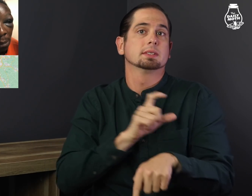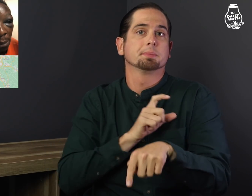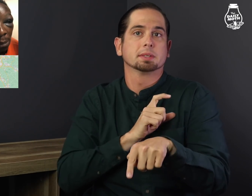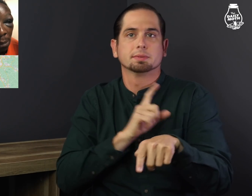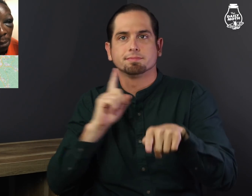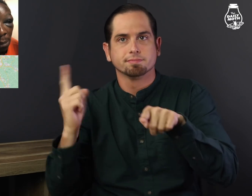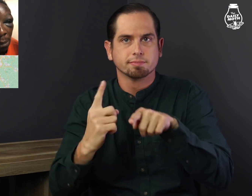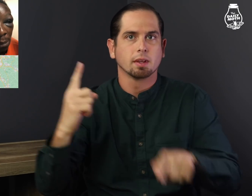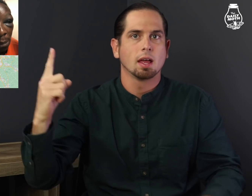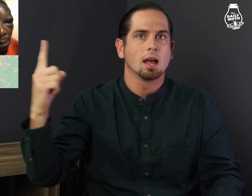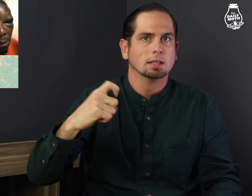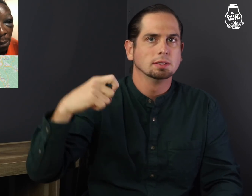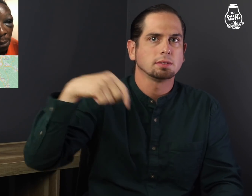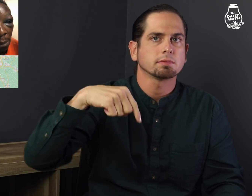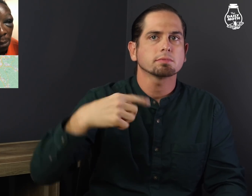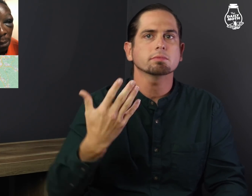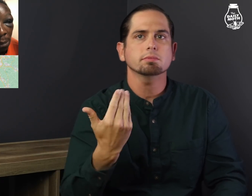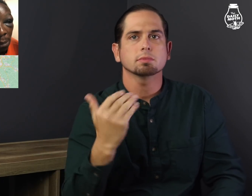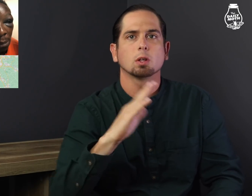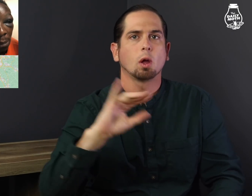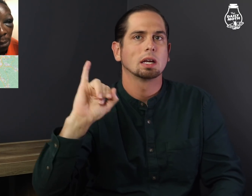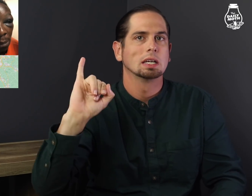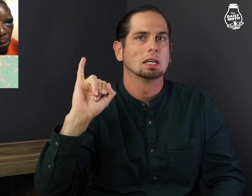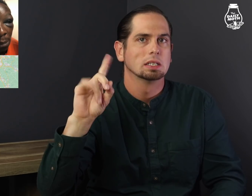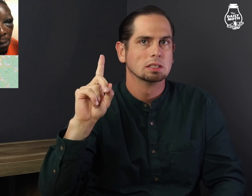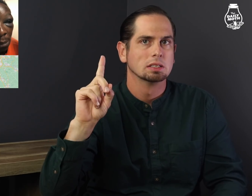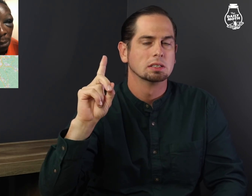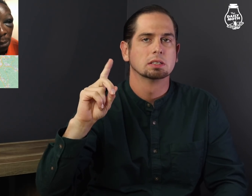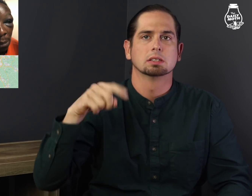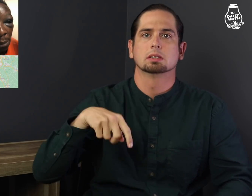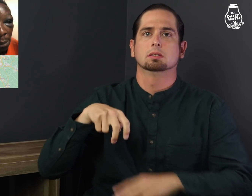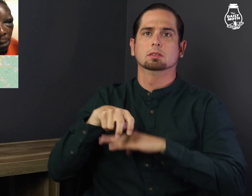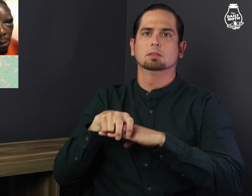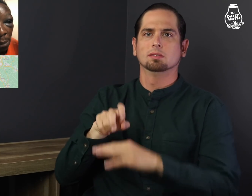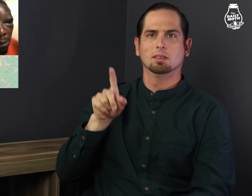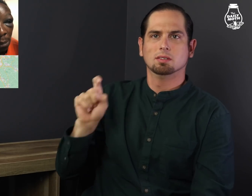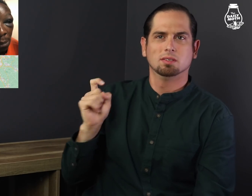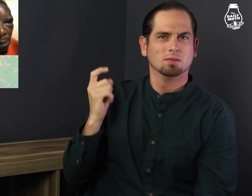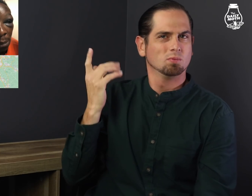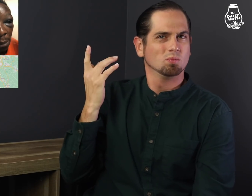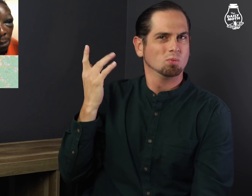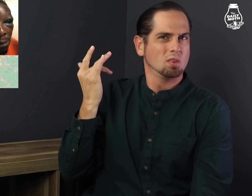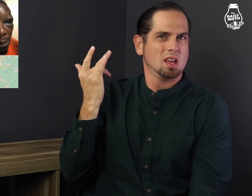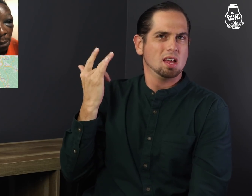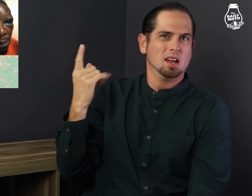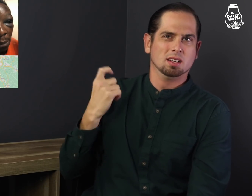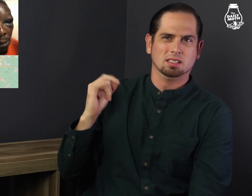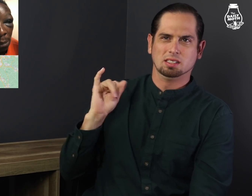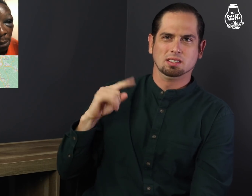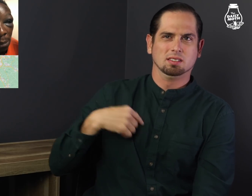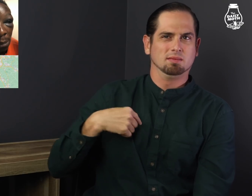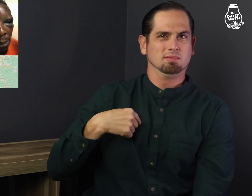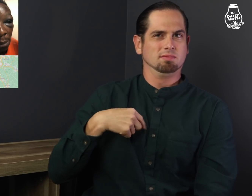Deputies asked him for his ID and he asked why he had to show